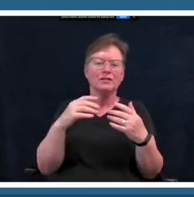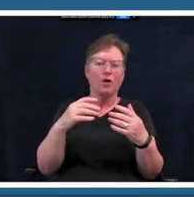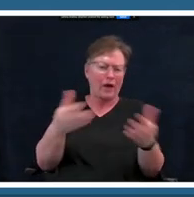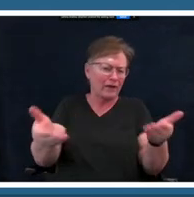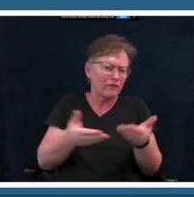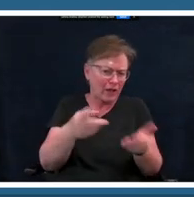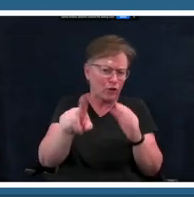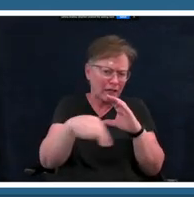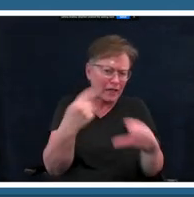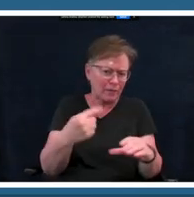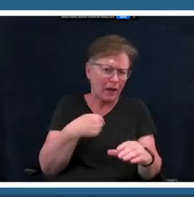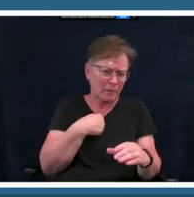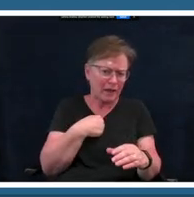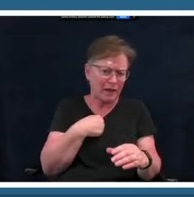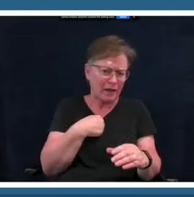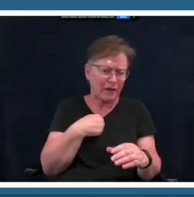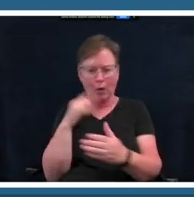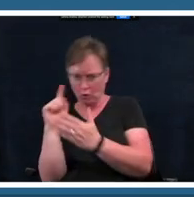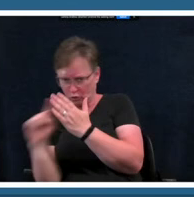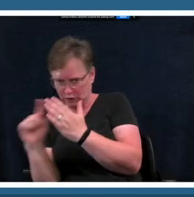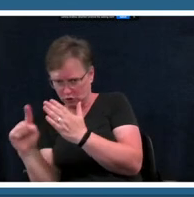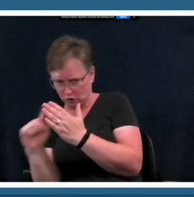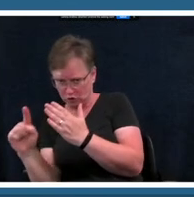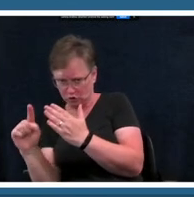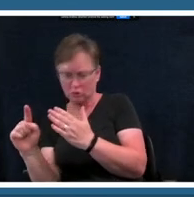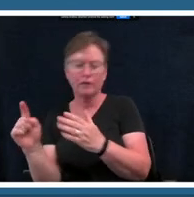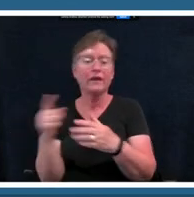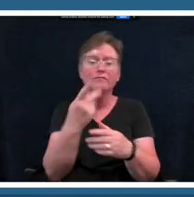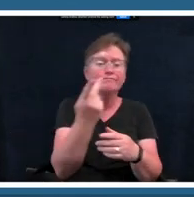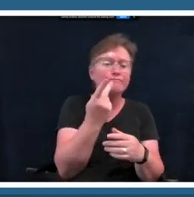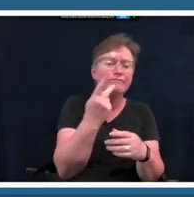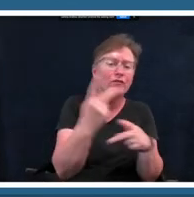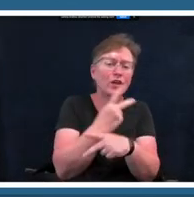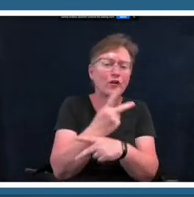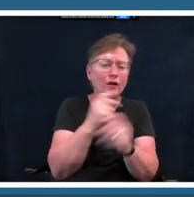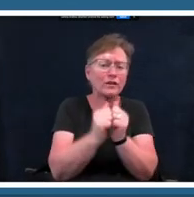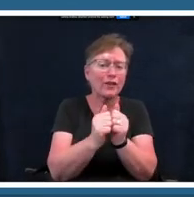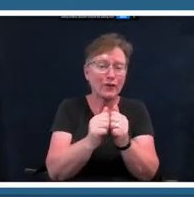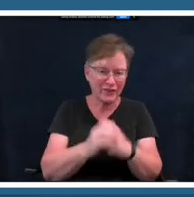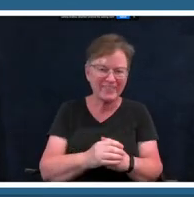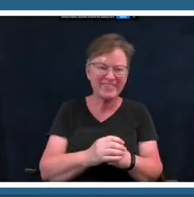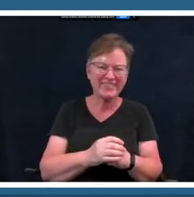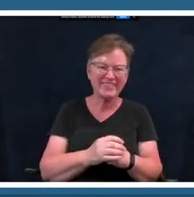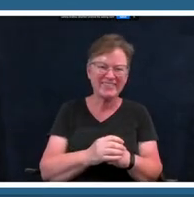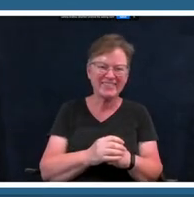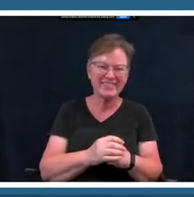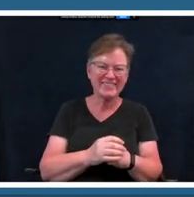some research and we'll figure it out together